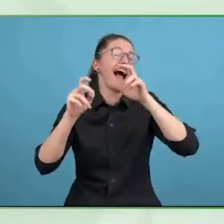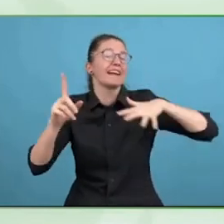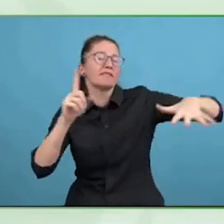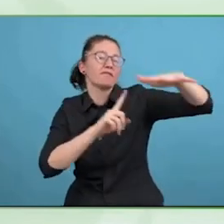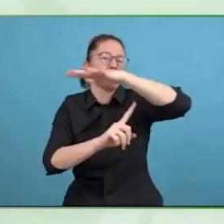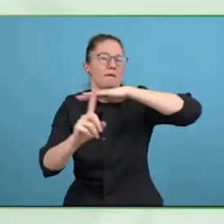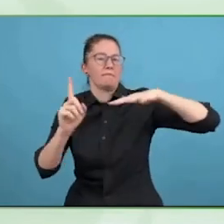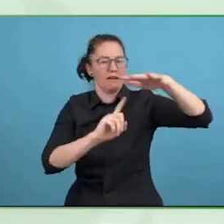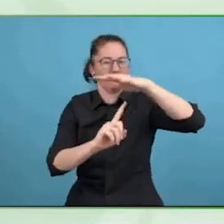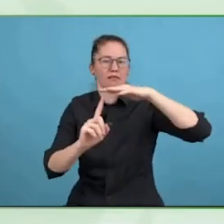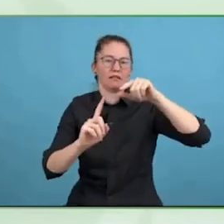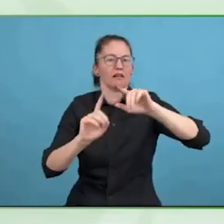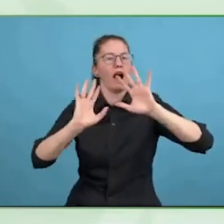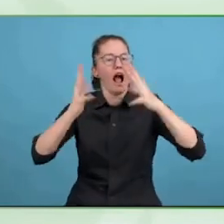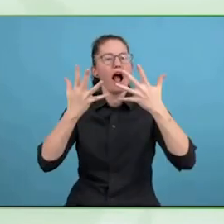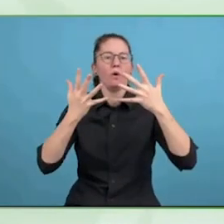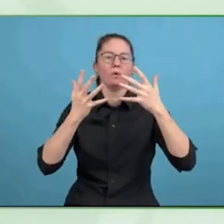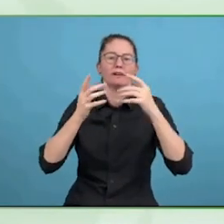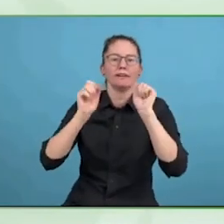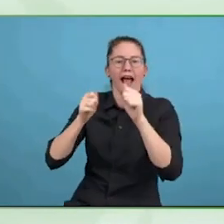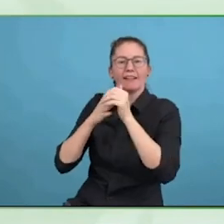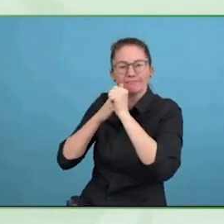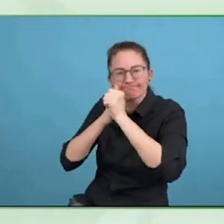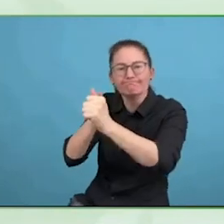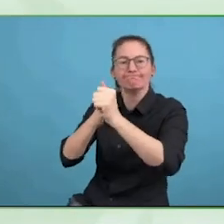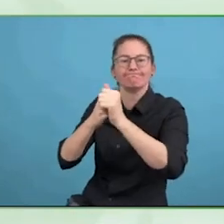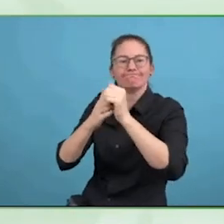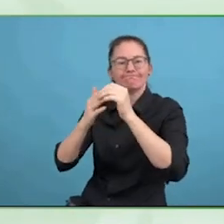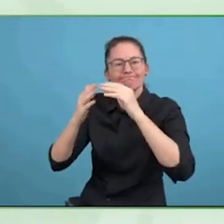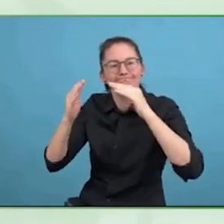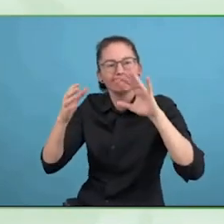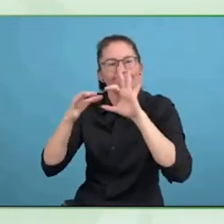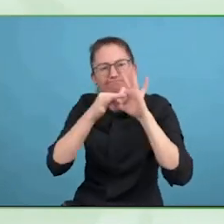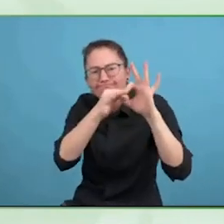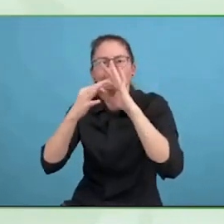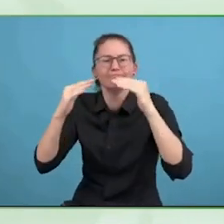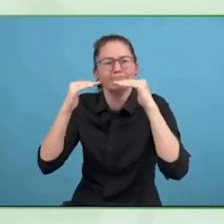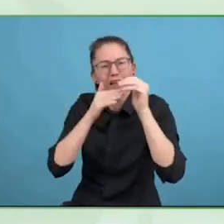is paying attention of where further detail is required.